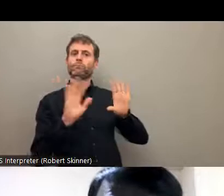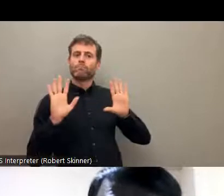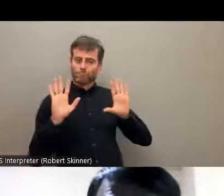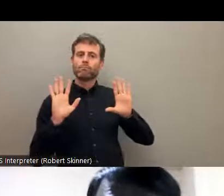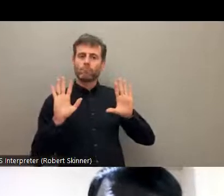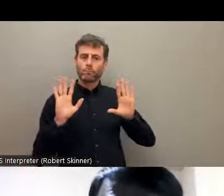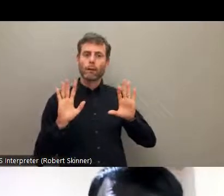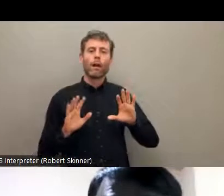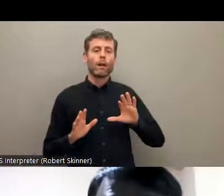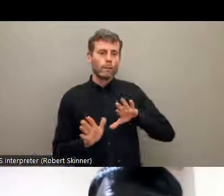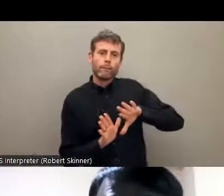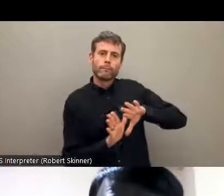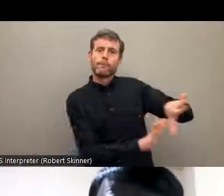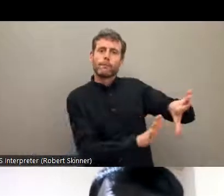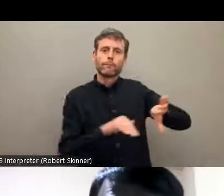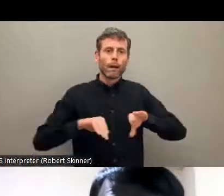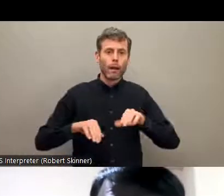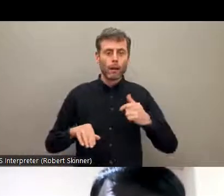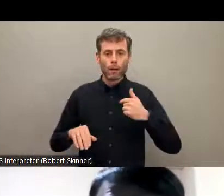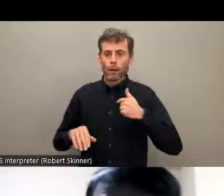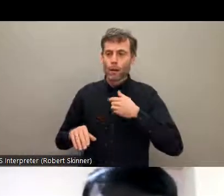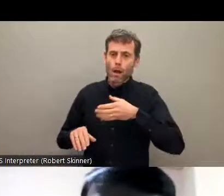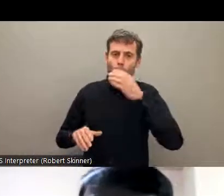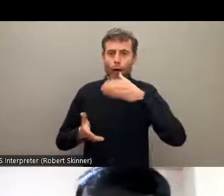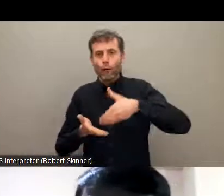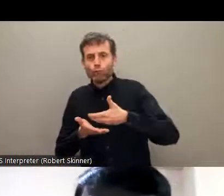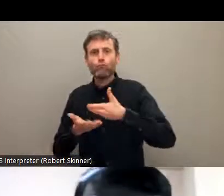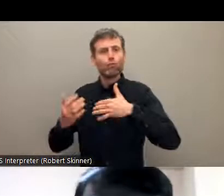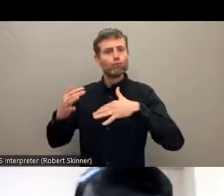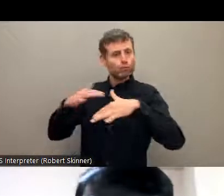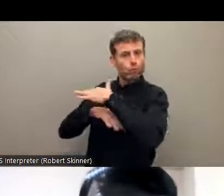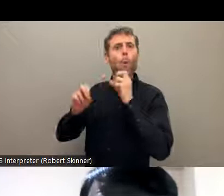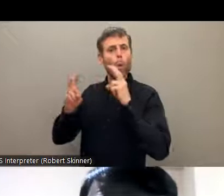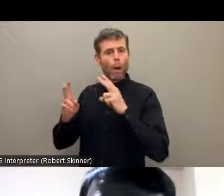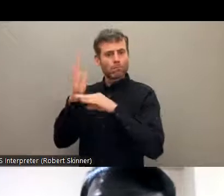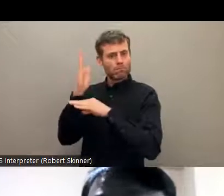And this community is oppressed for more